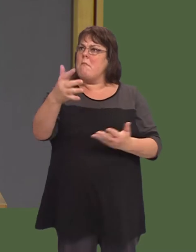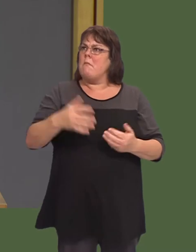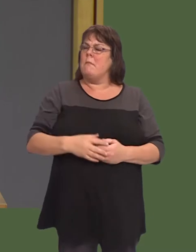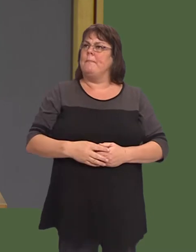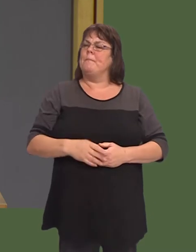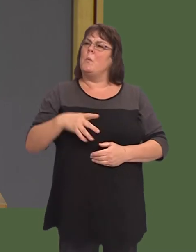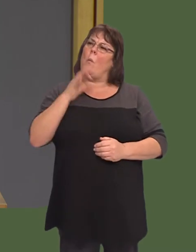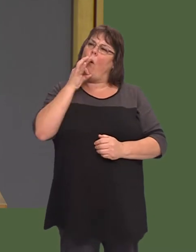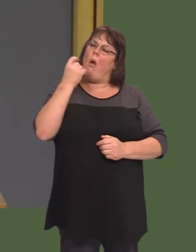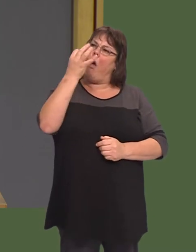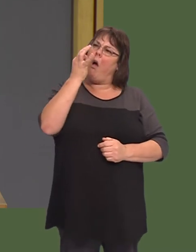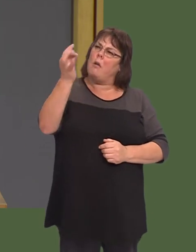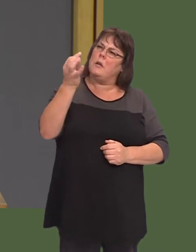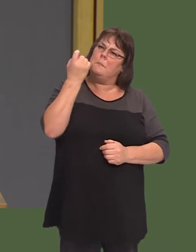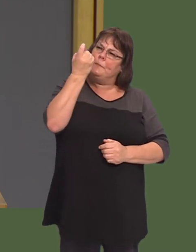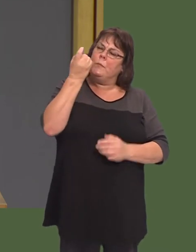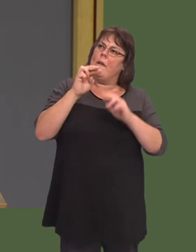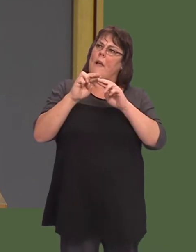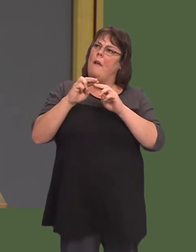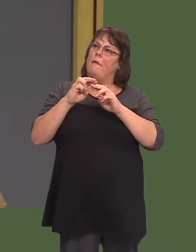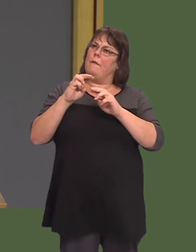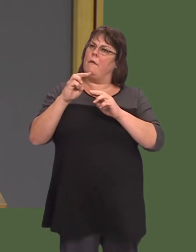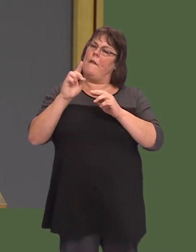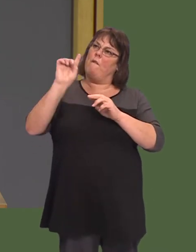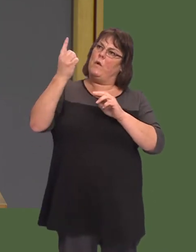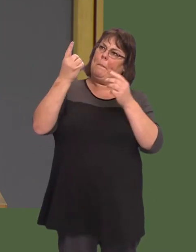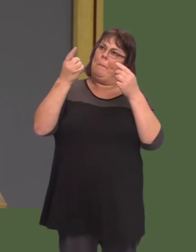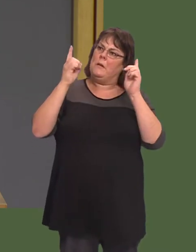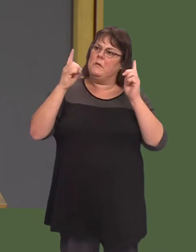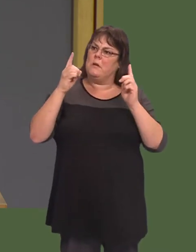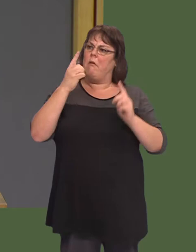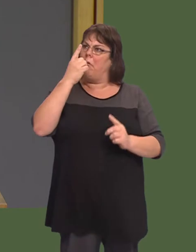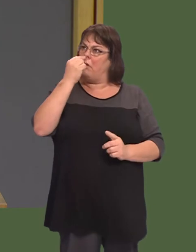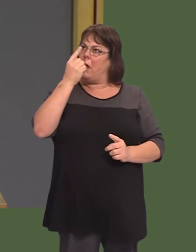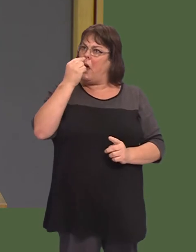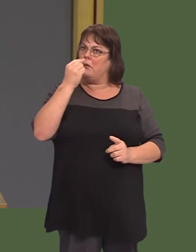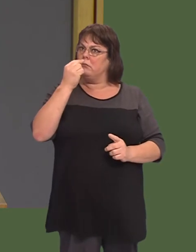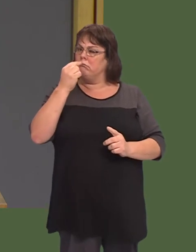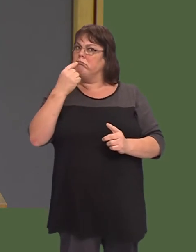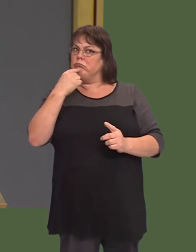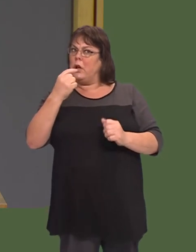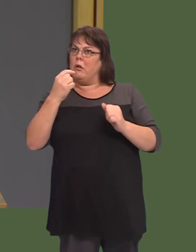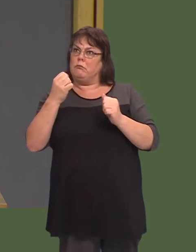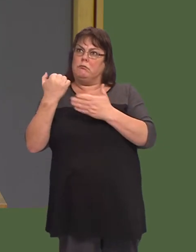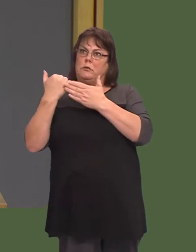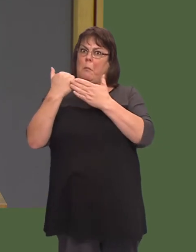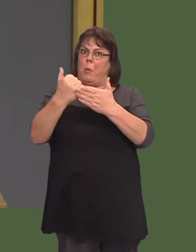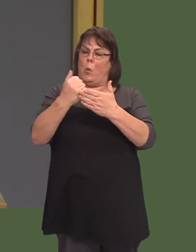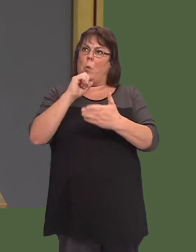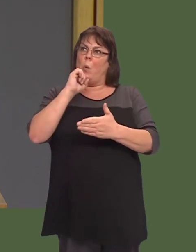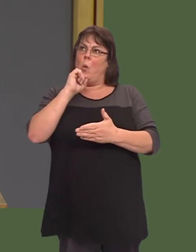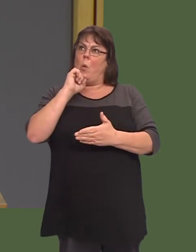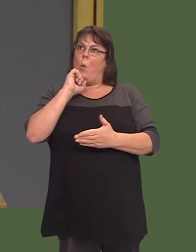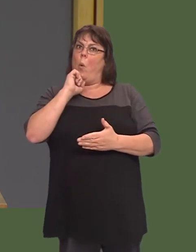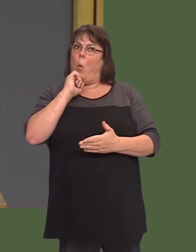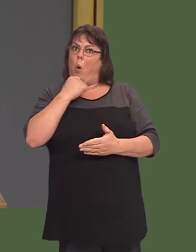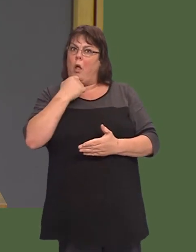I wonder if the First Minister can, in the most general terms, give his support to making